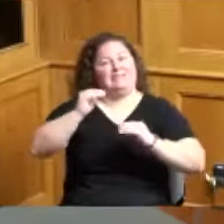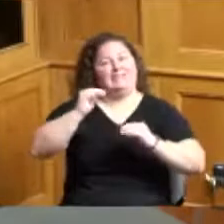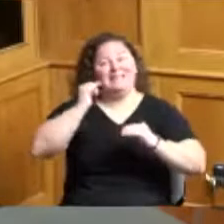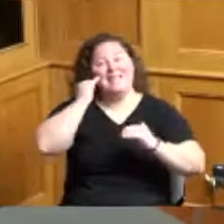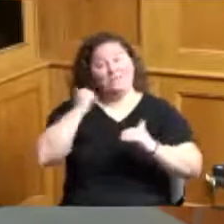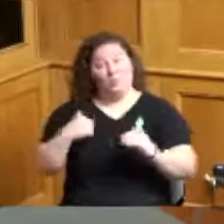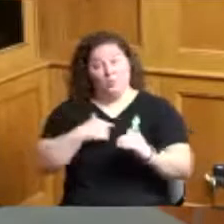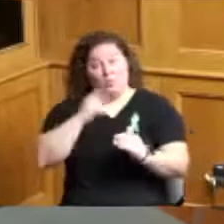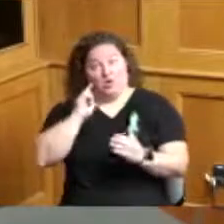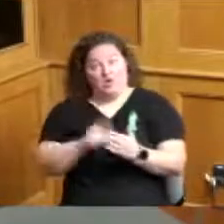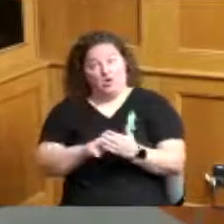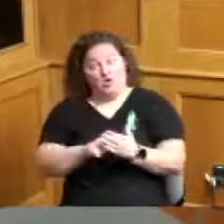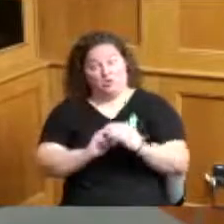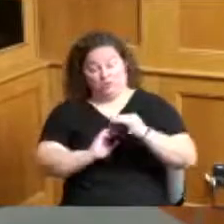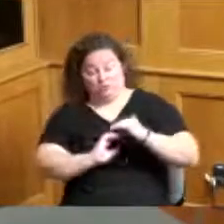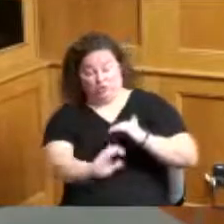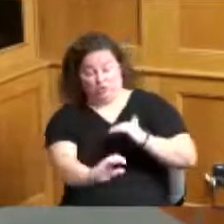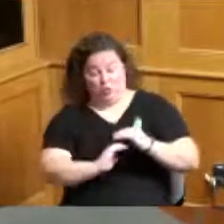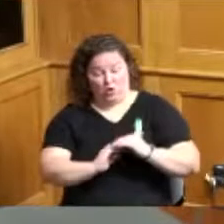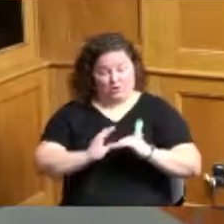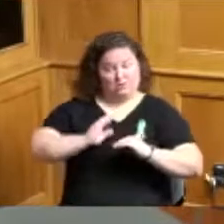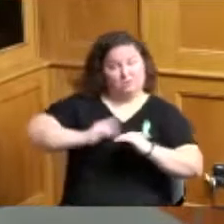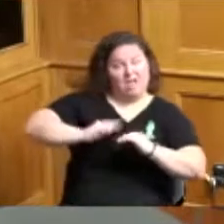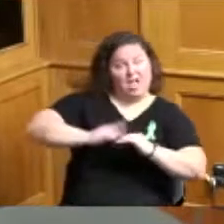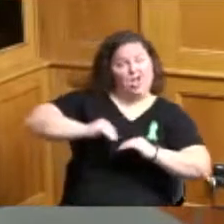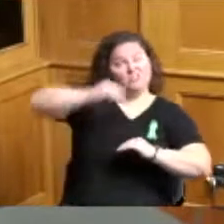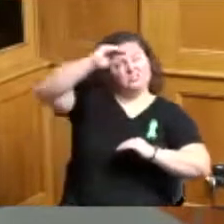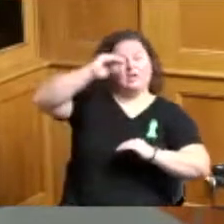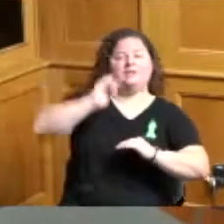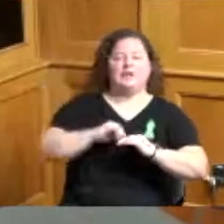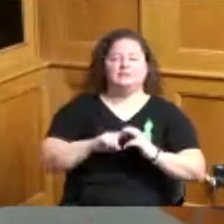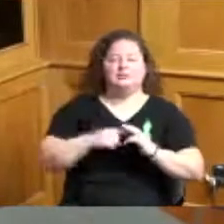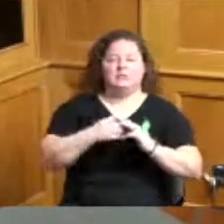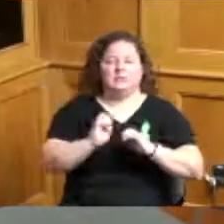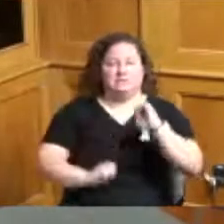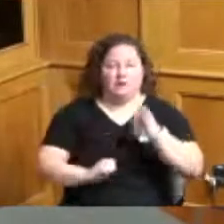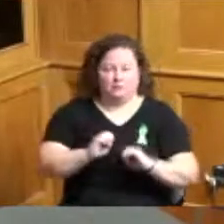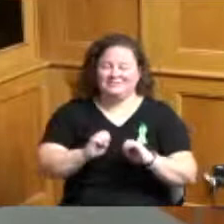you know that sort of evaluation starts and it varies by property varies by structure and whether